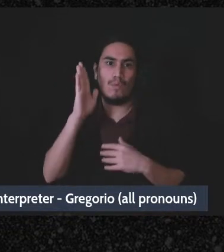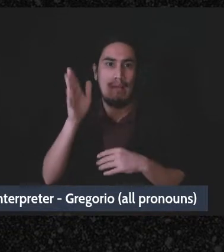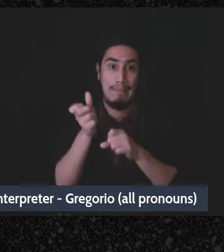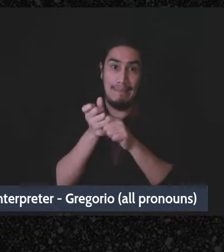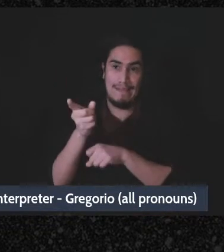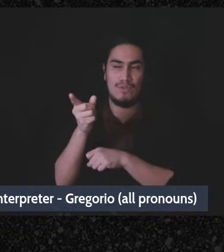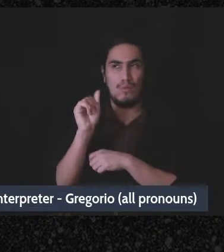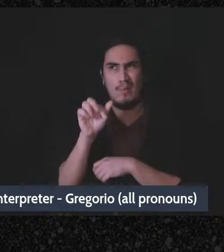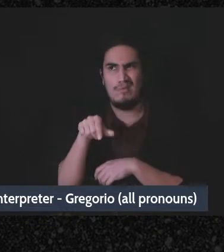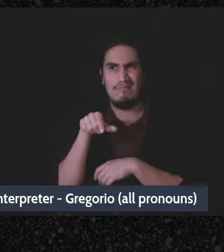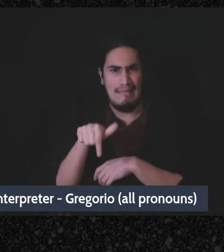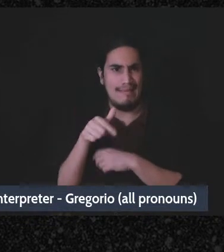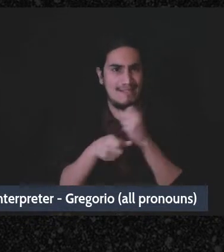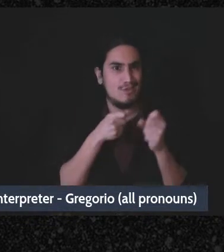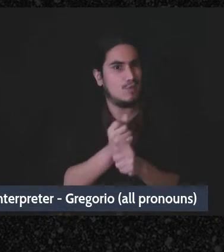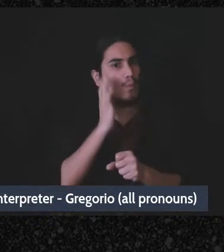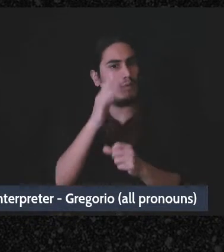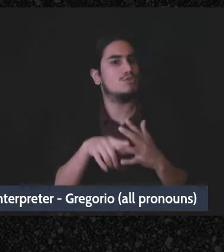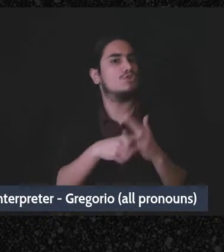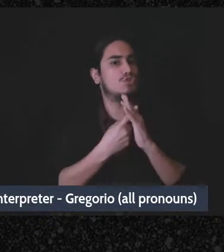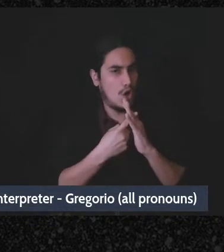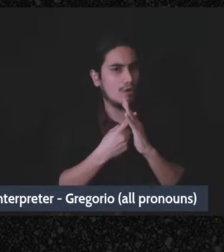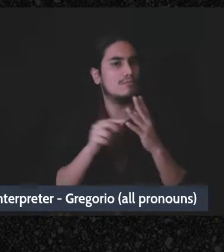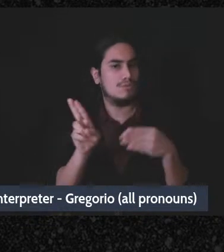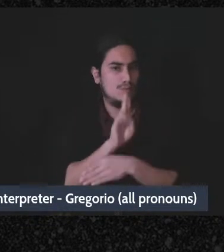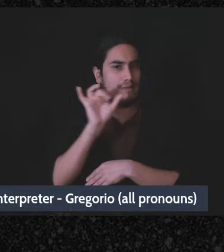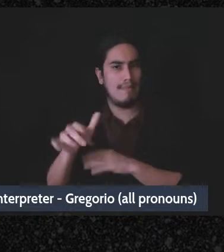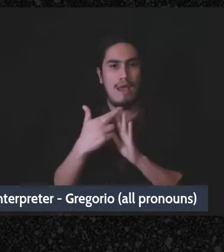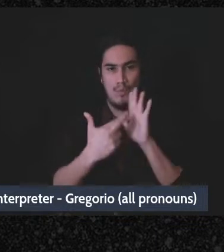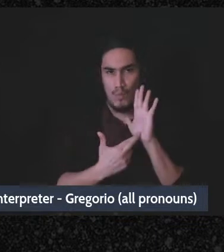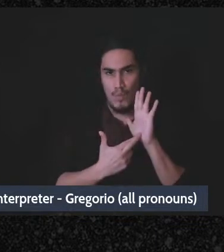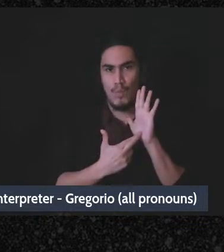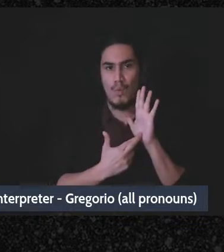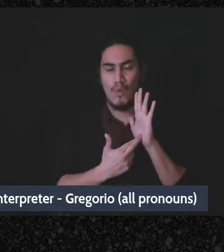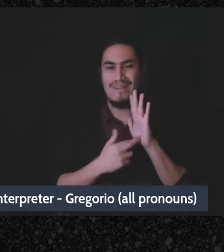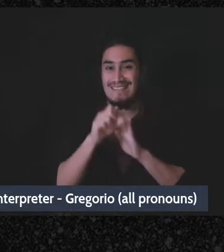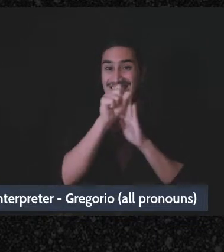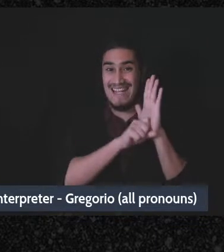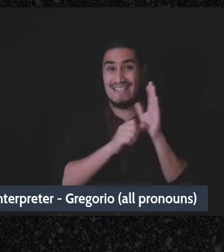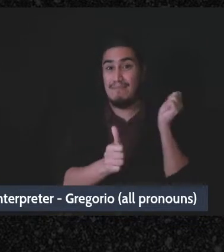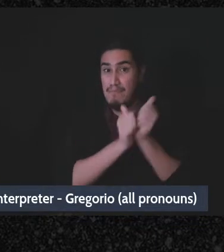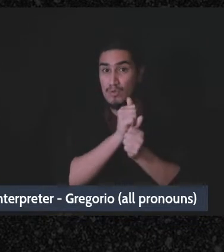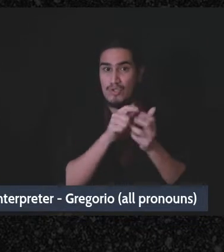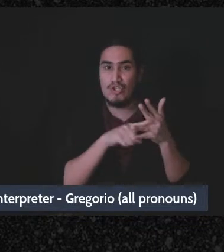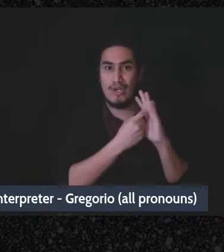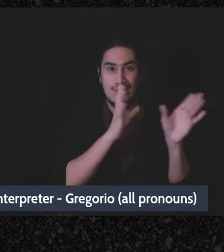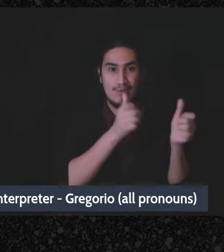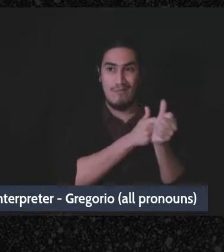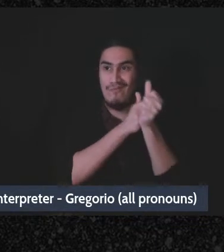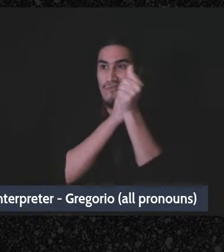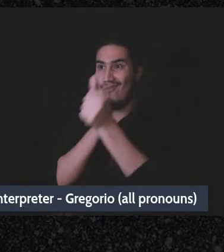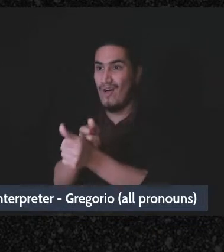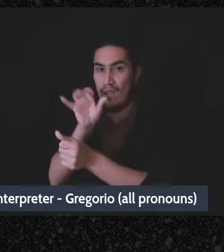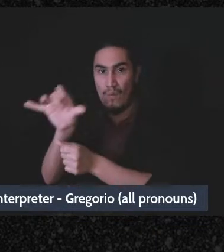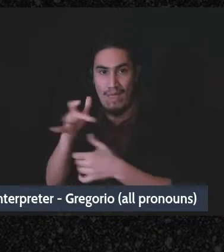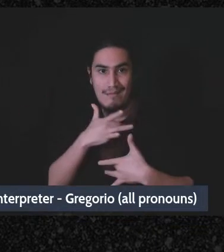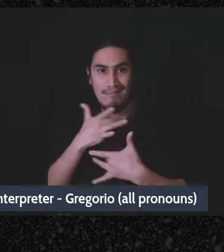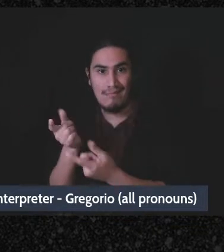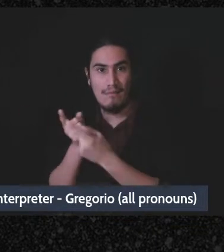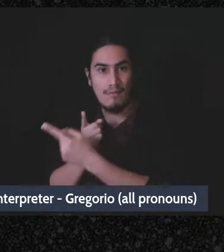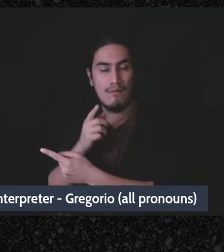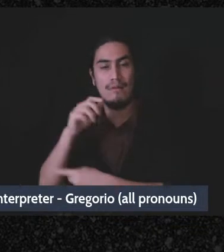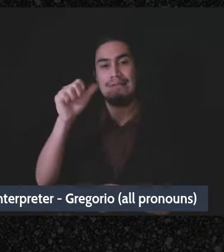2021 for next year's taxes states are trending in this direction. So 1099k’s might become